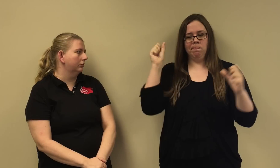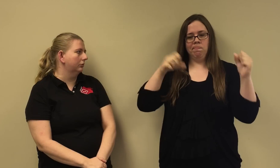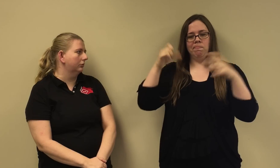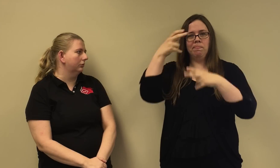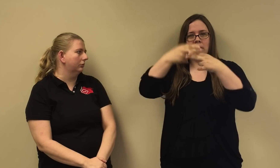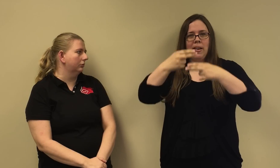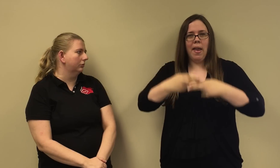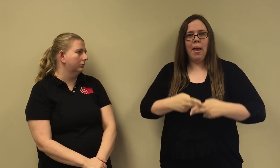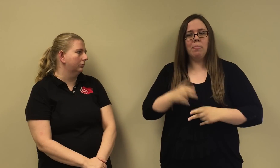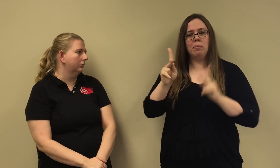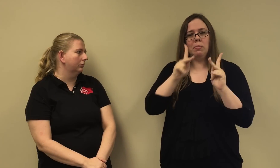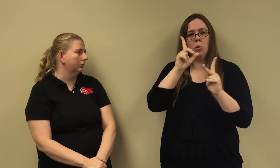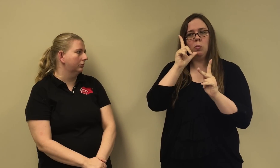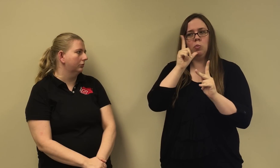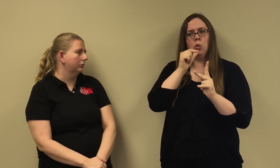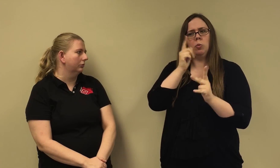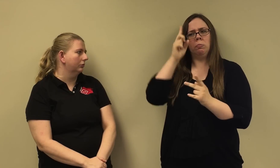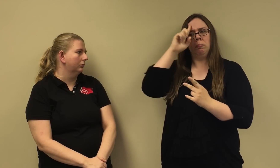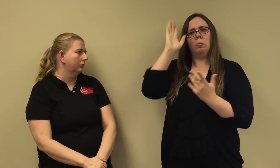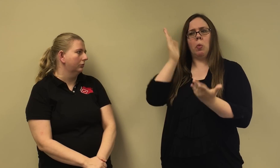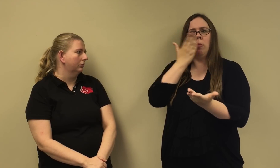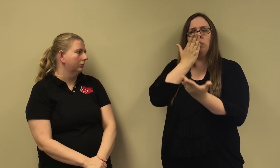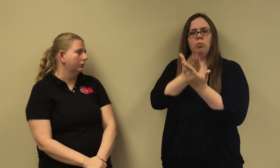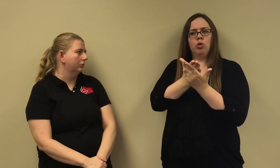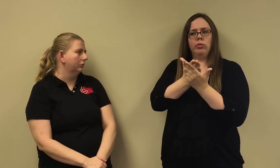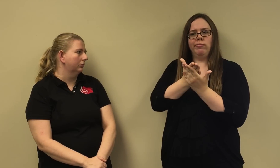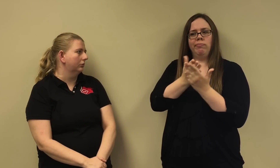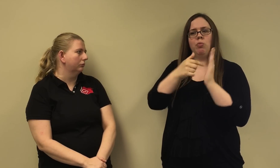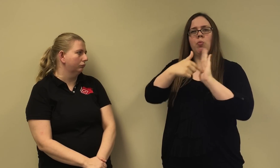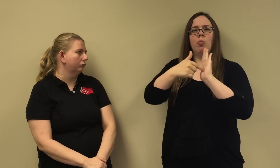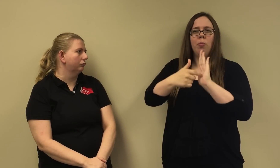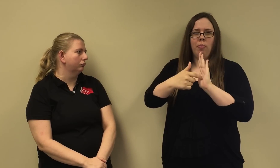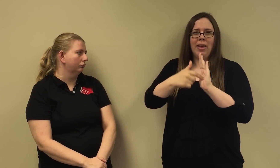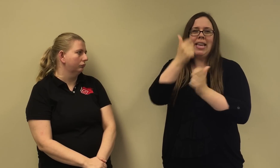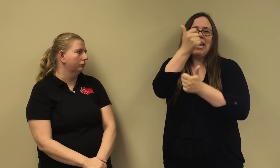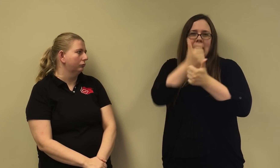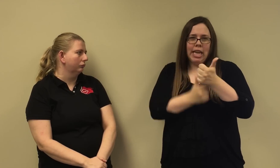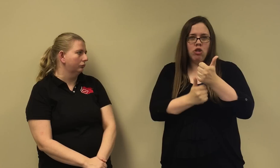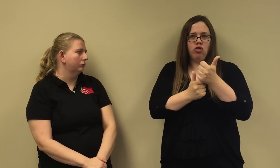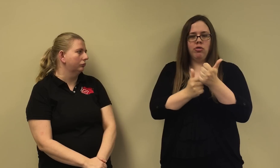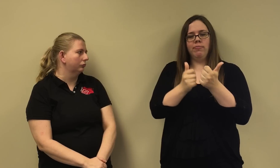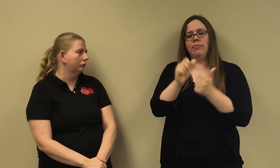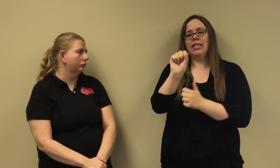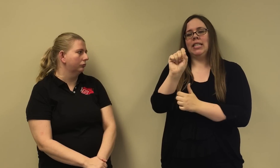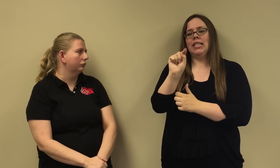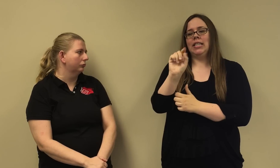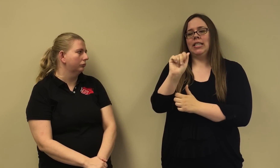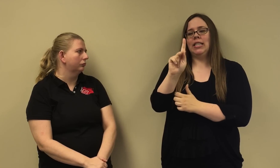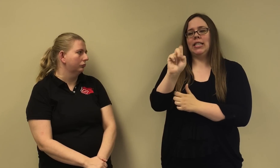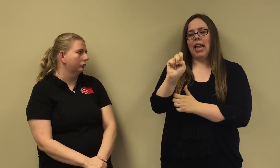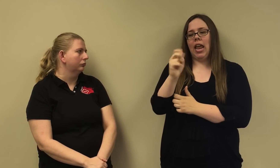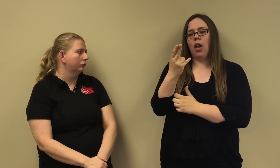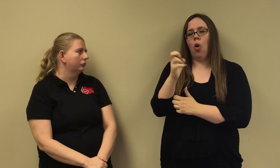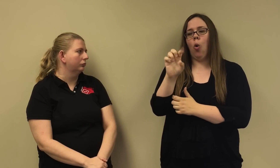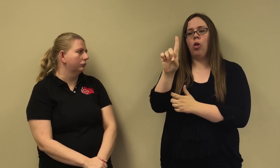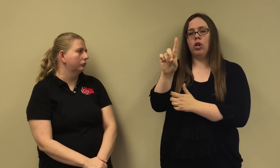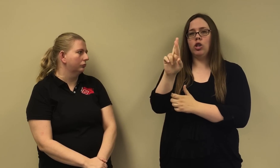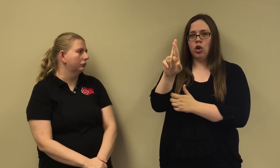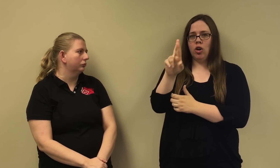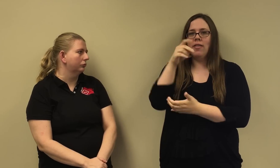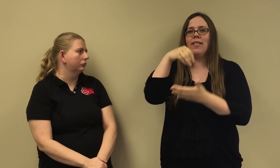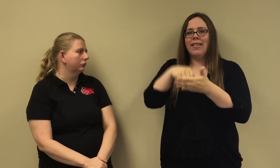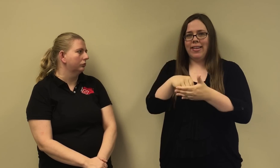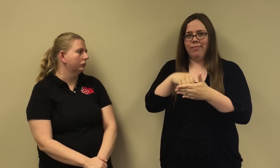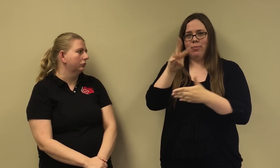The people were nominated by both board. We are targeting people who would be a good representative for each stakeholders in Wisconsin.